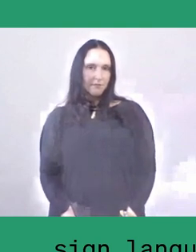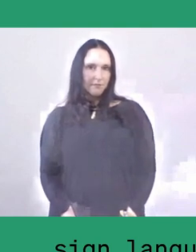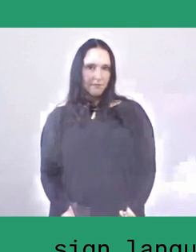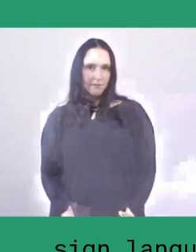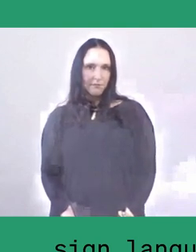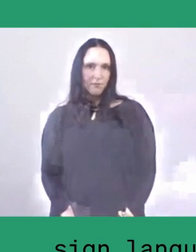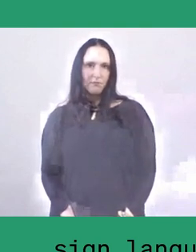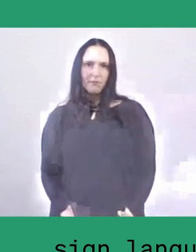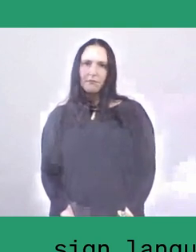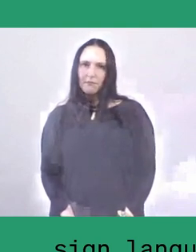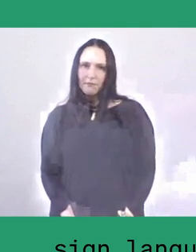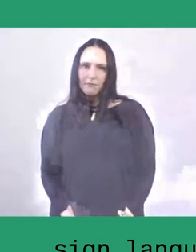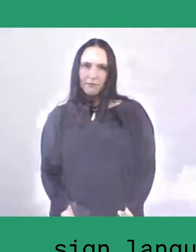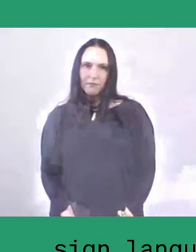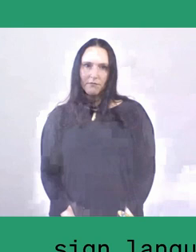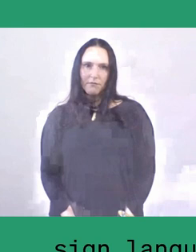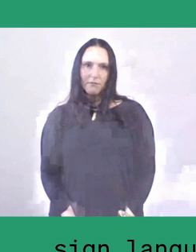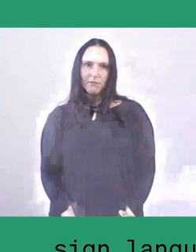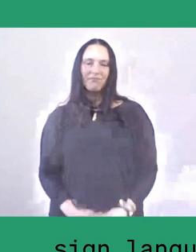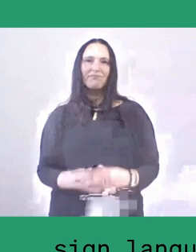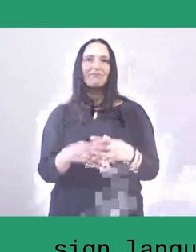So, para values are also...